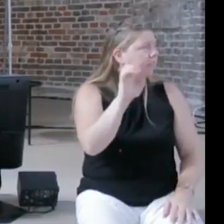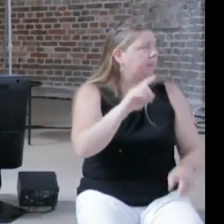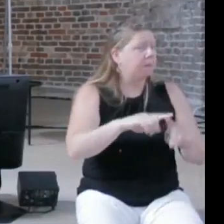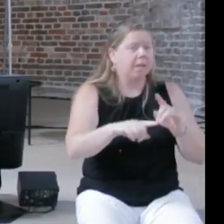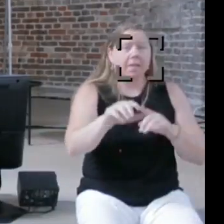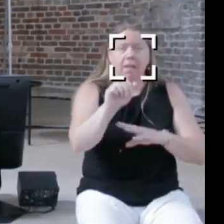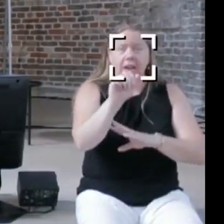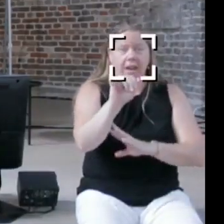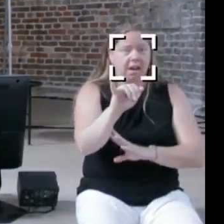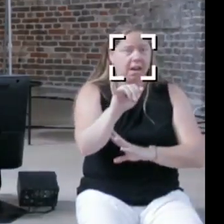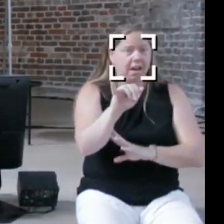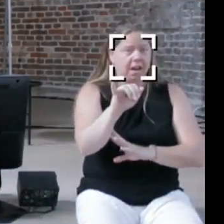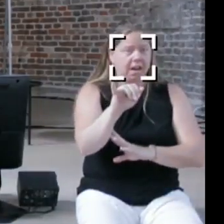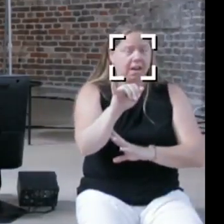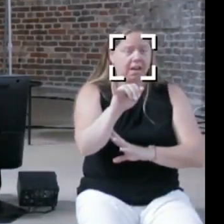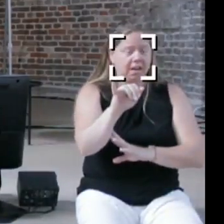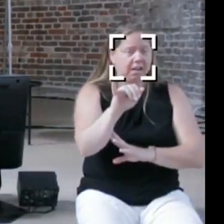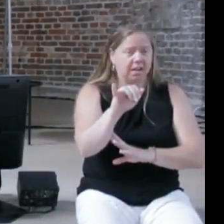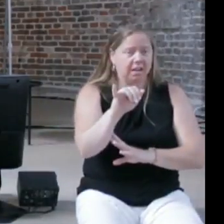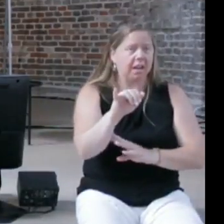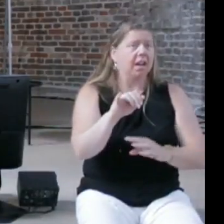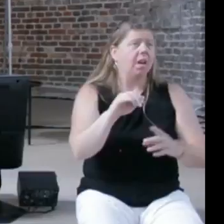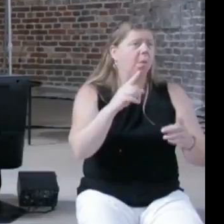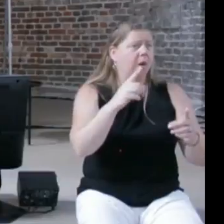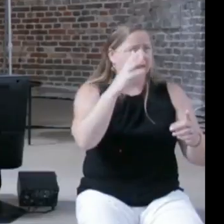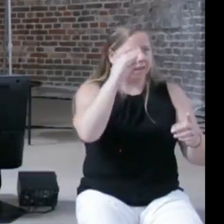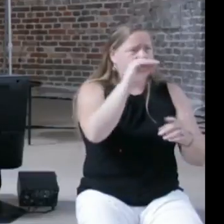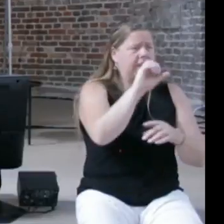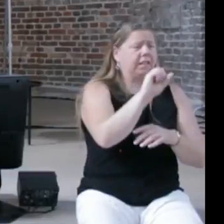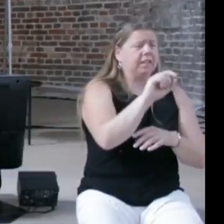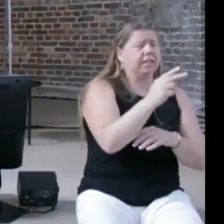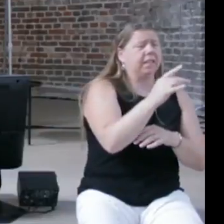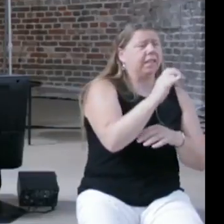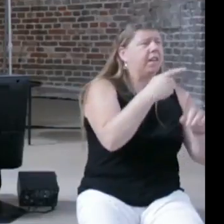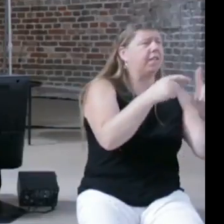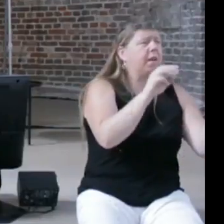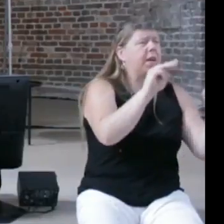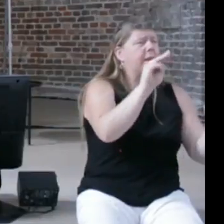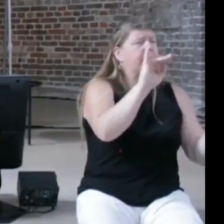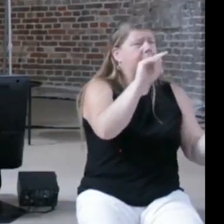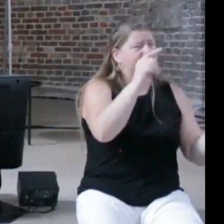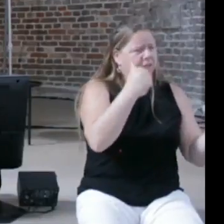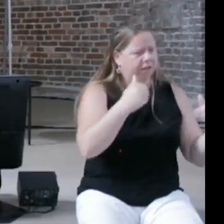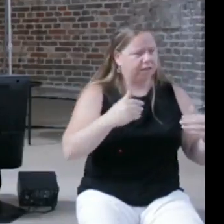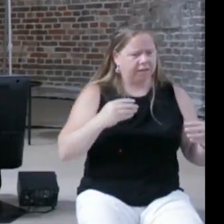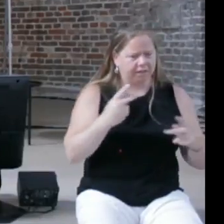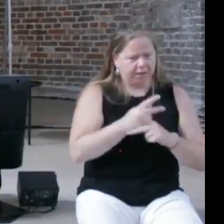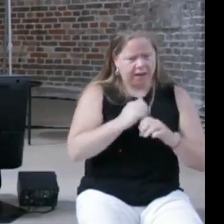Stephan at MIT who is trying to figure out how to teach young children about AI using